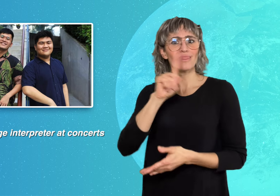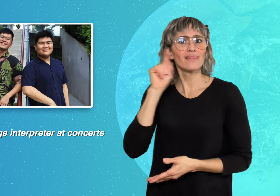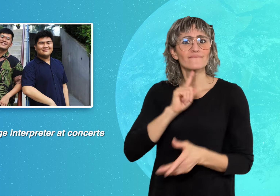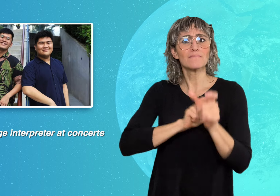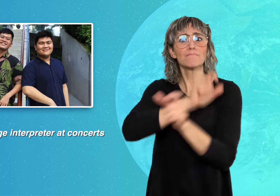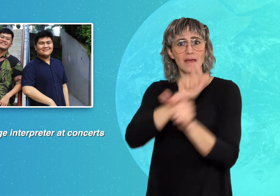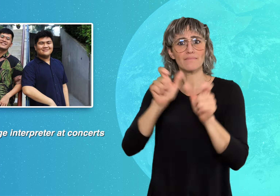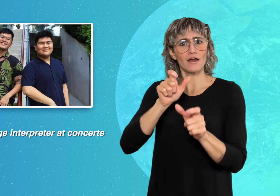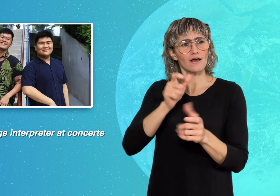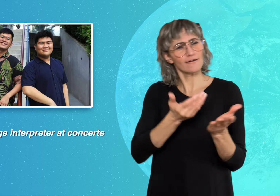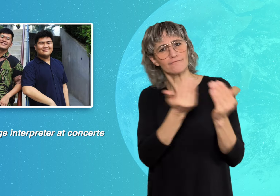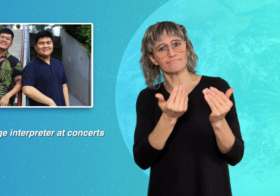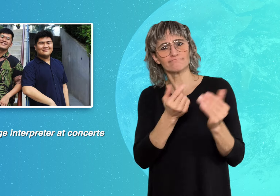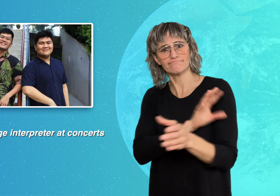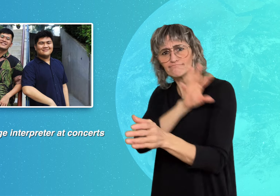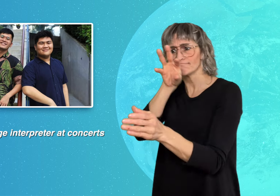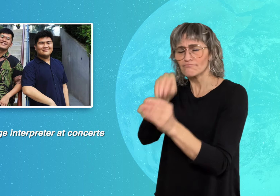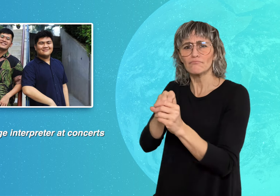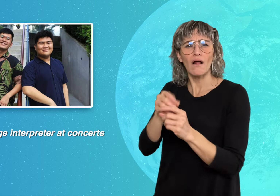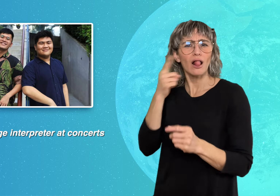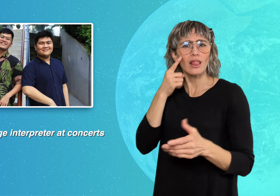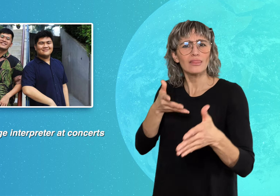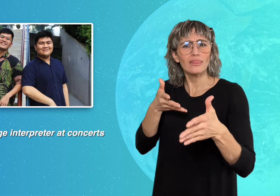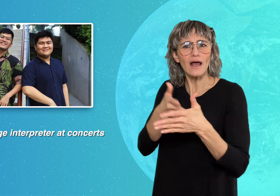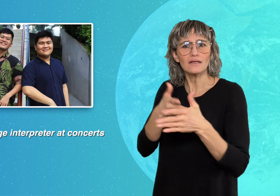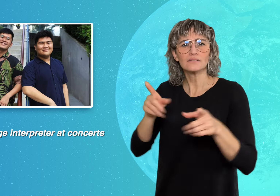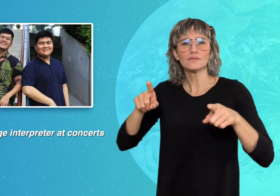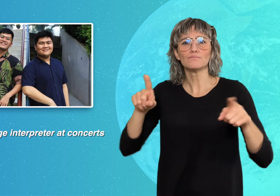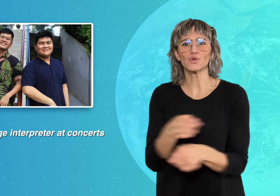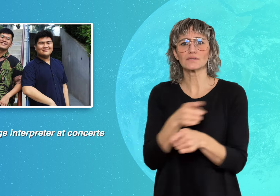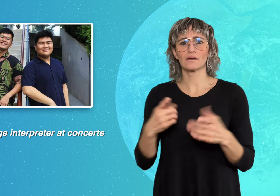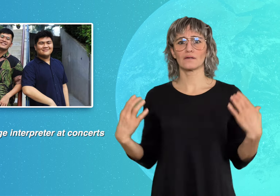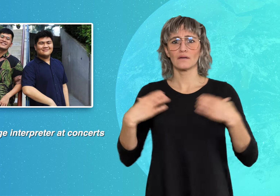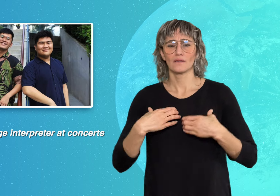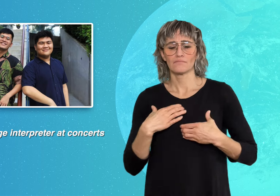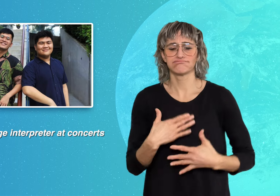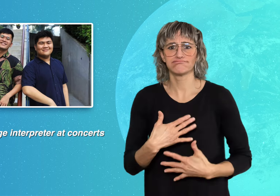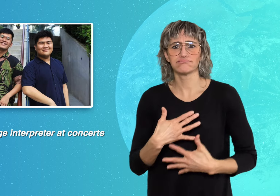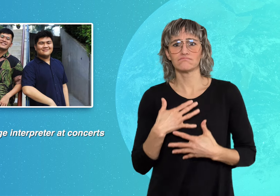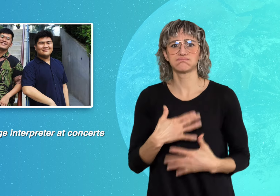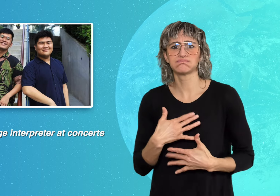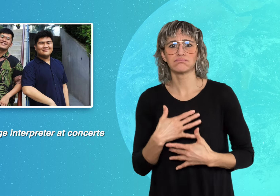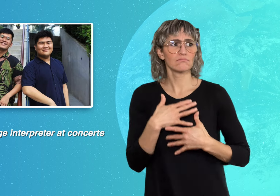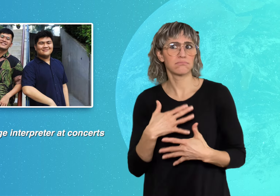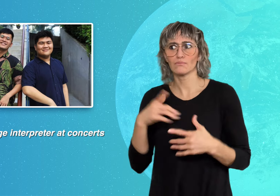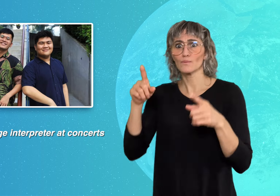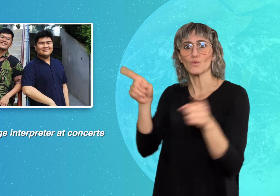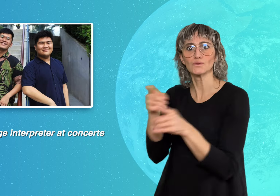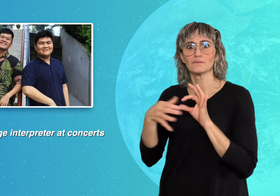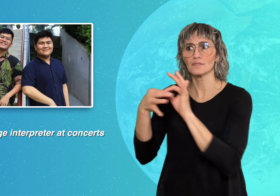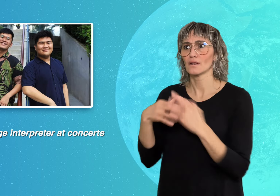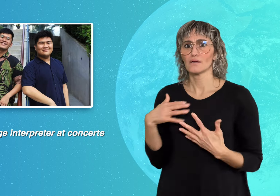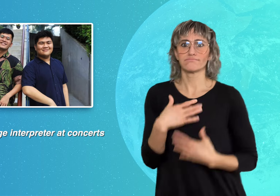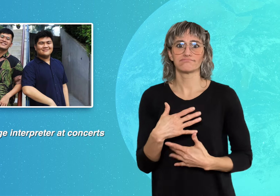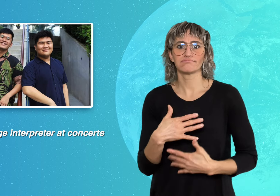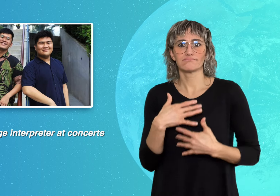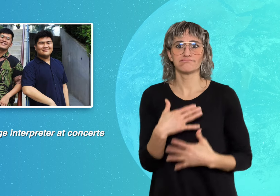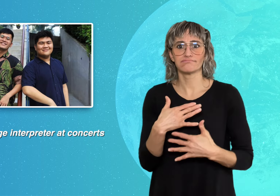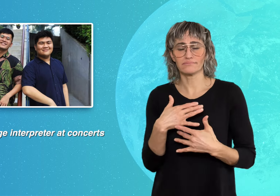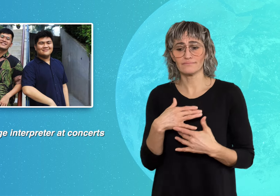music vests that allow Deaf people to feel the music. This concert